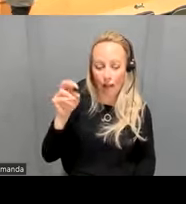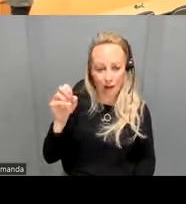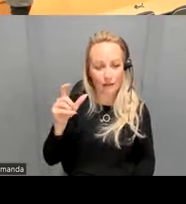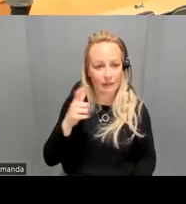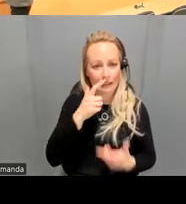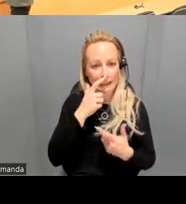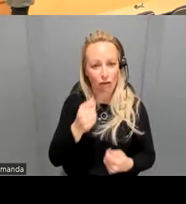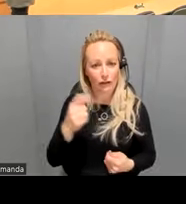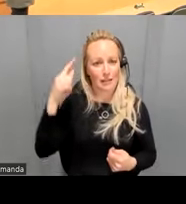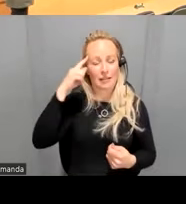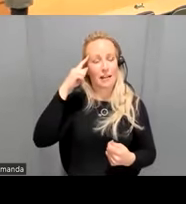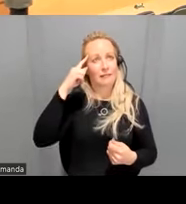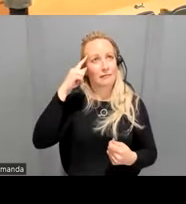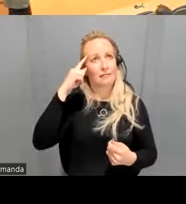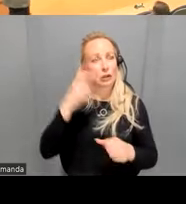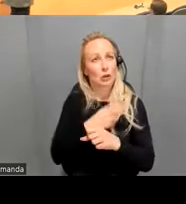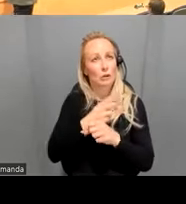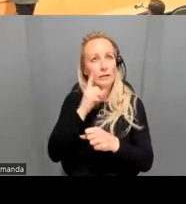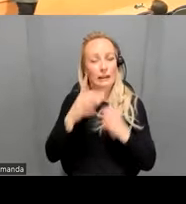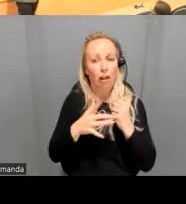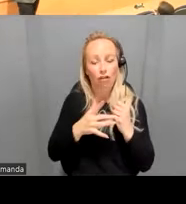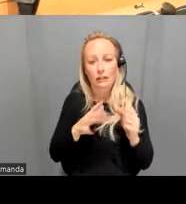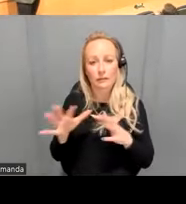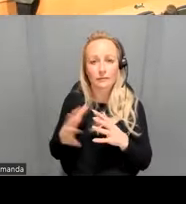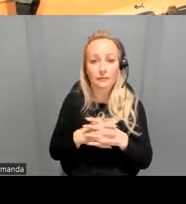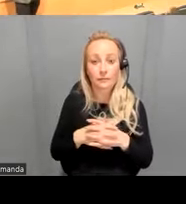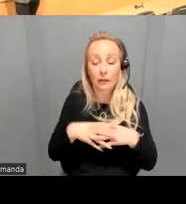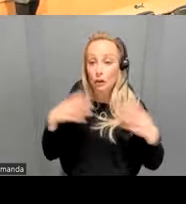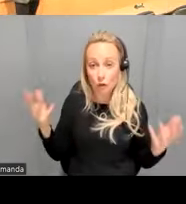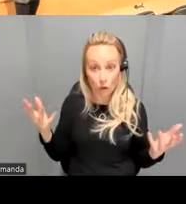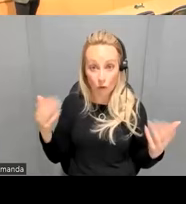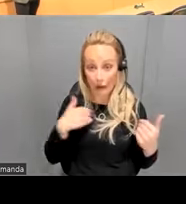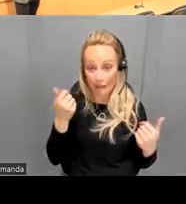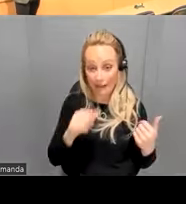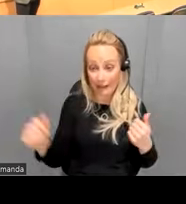thought-provoking use of technology so uh do we have questions from the